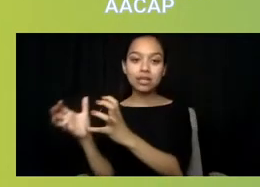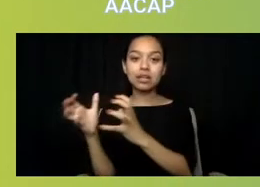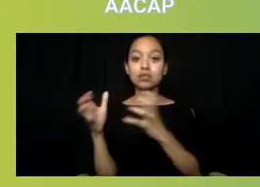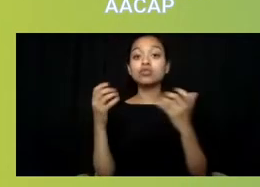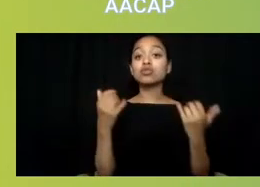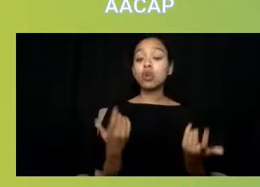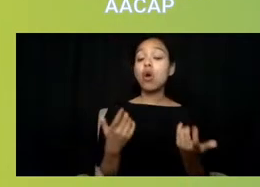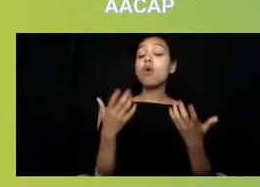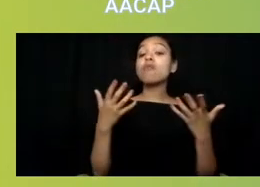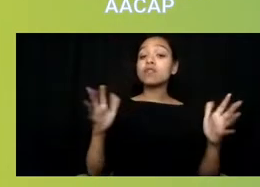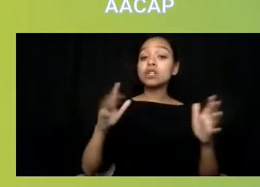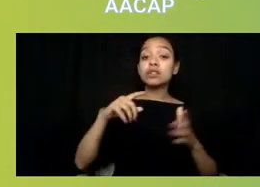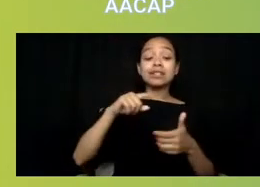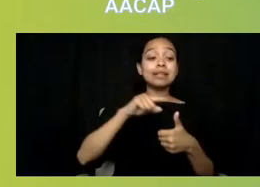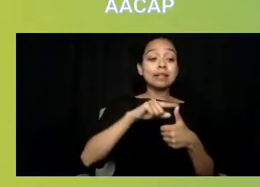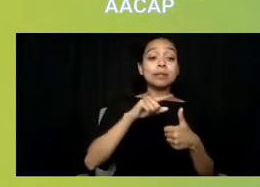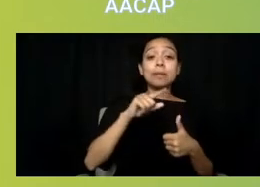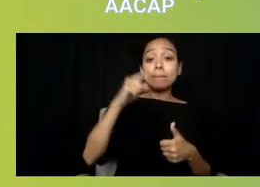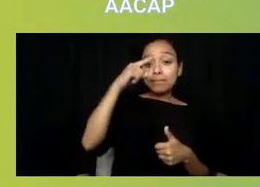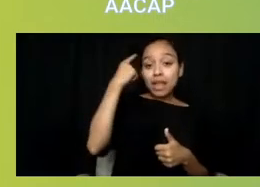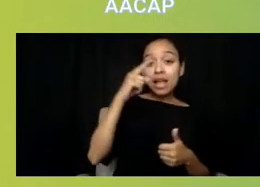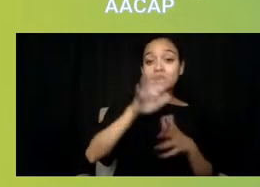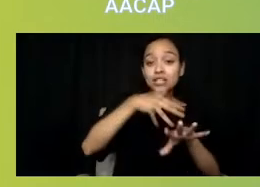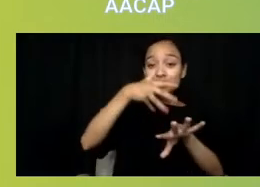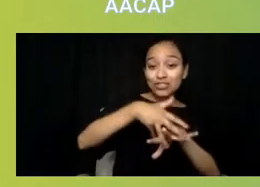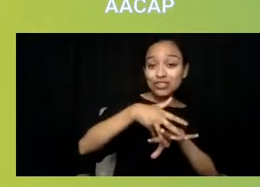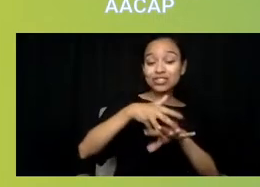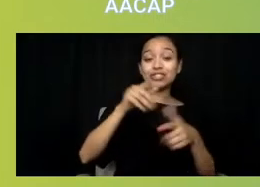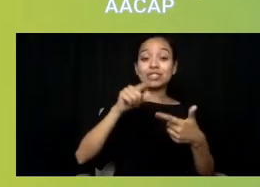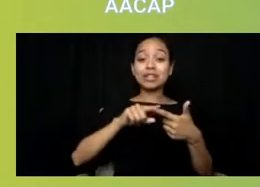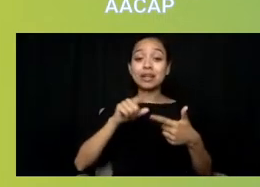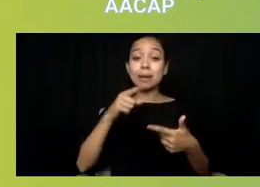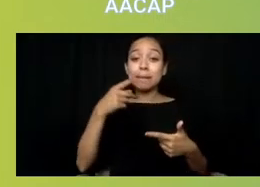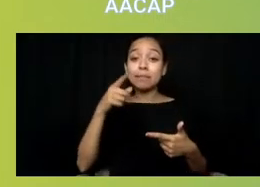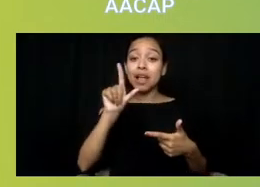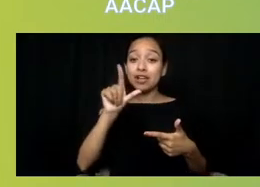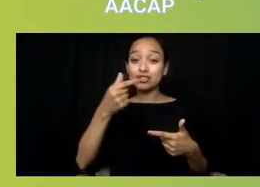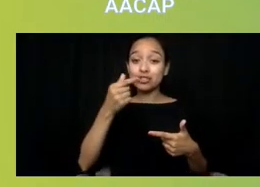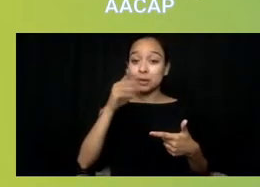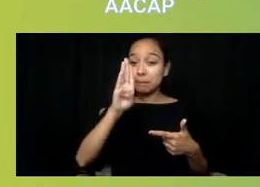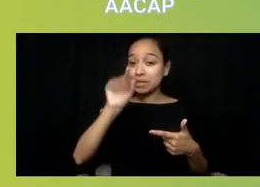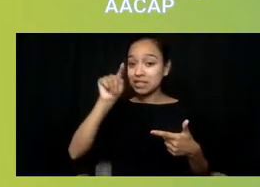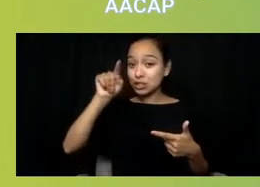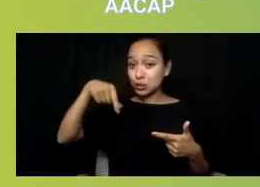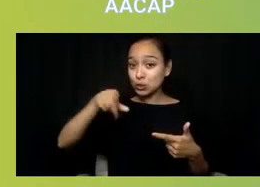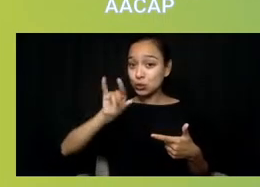LGBTQIA+ folks, rural communities, immigrants, refugees, and non-English speaking people,